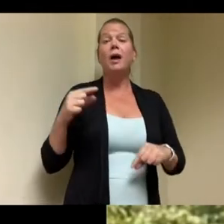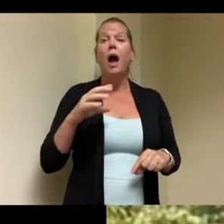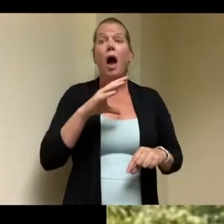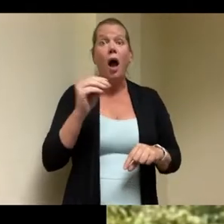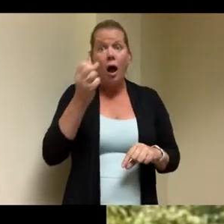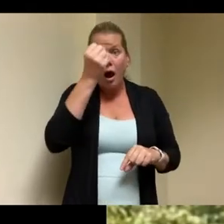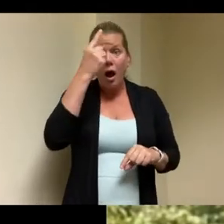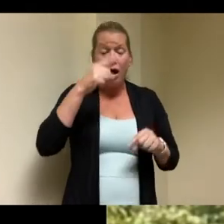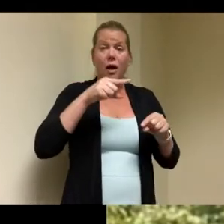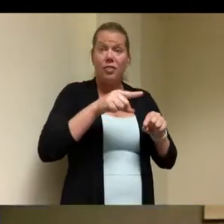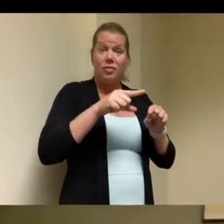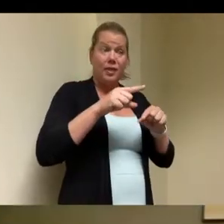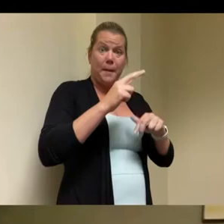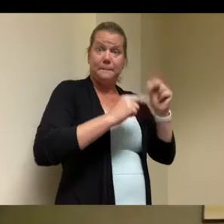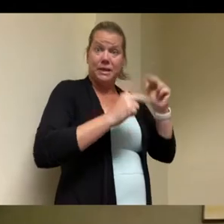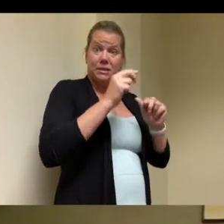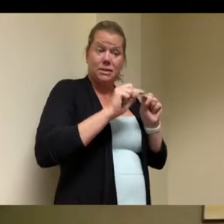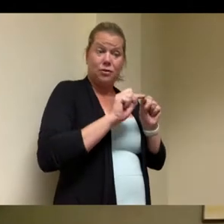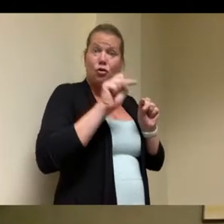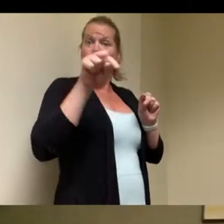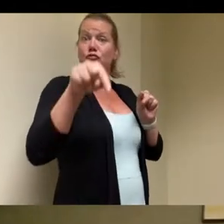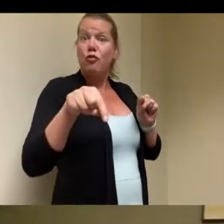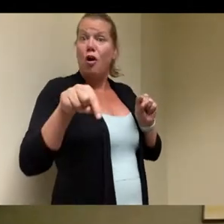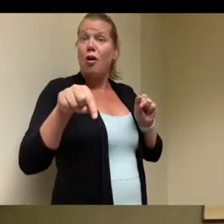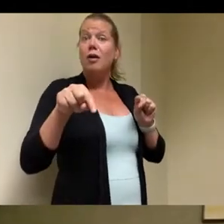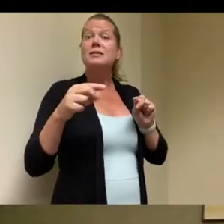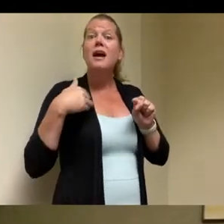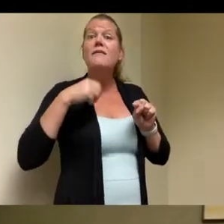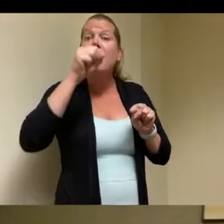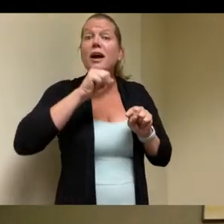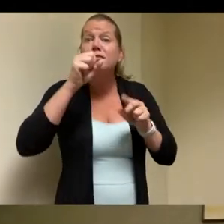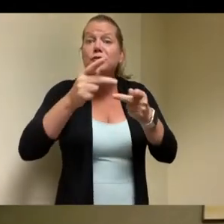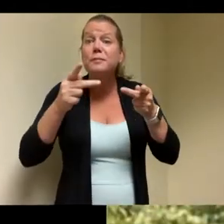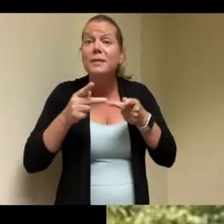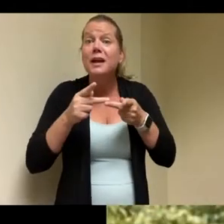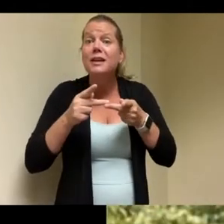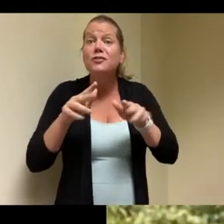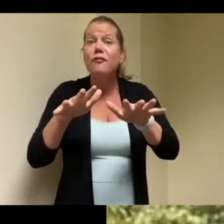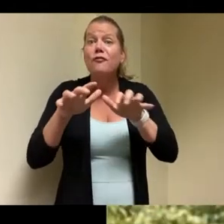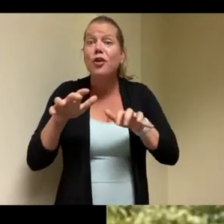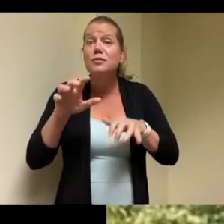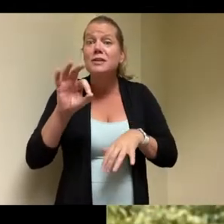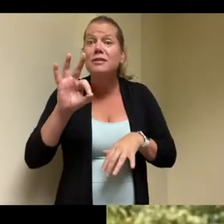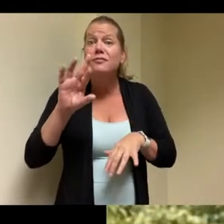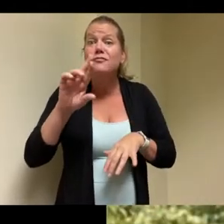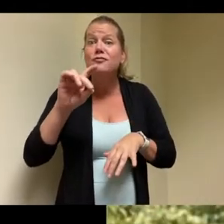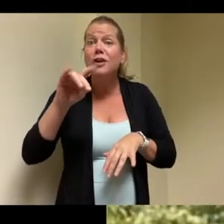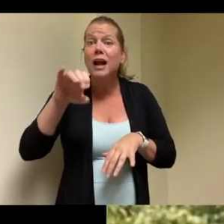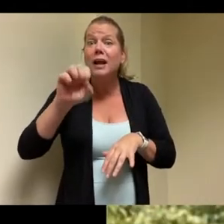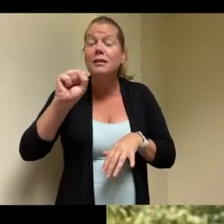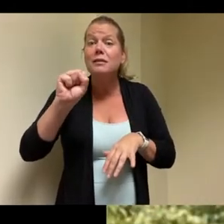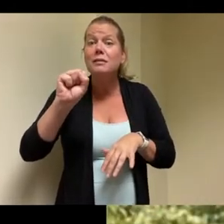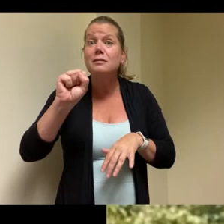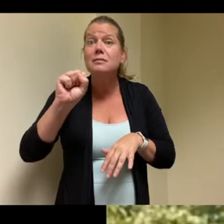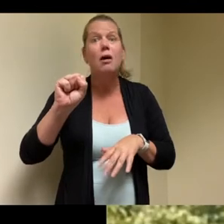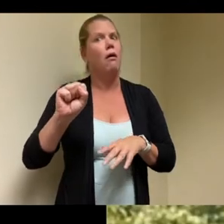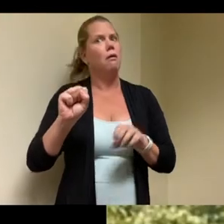street though so um uh uh although there's signs out front you got to be careful but you can still get excellent ice cream there